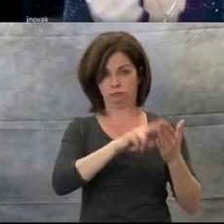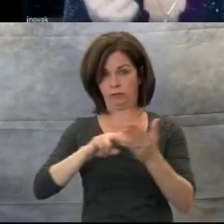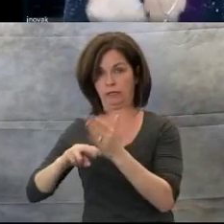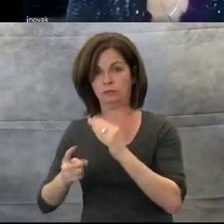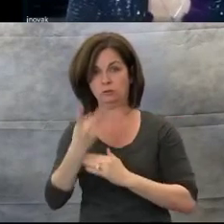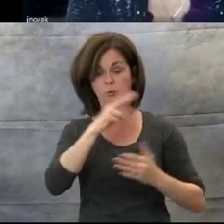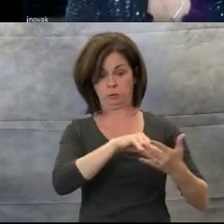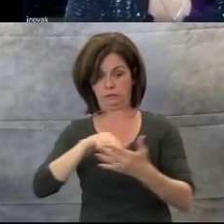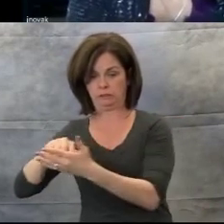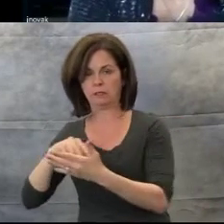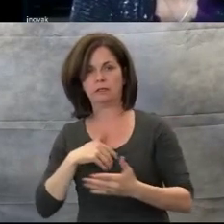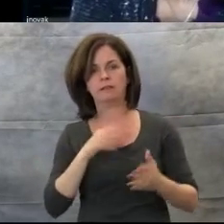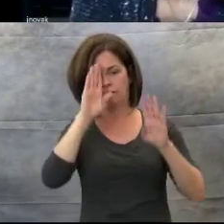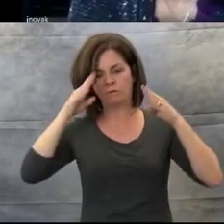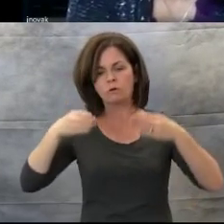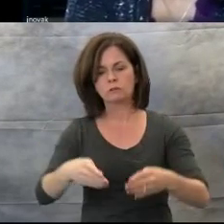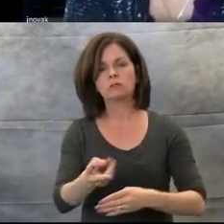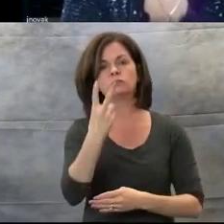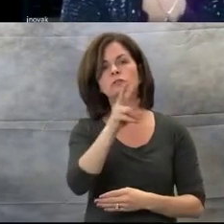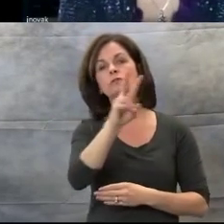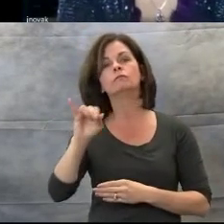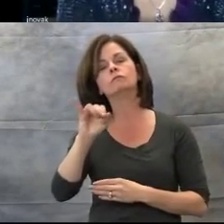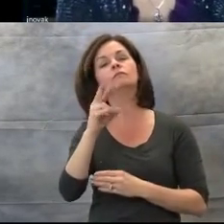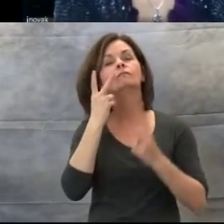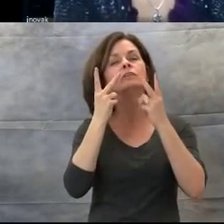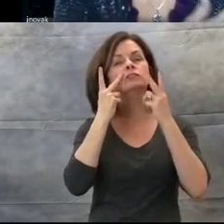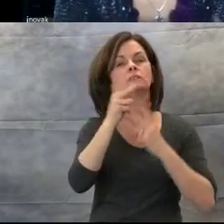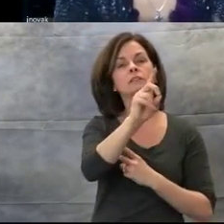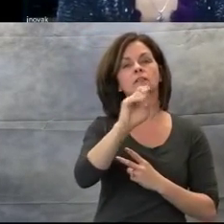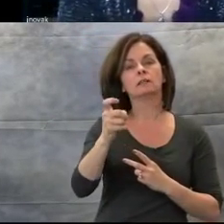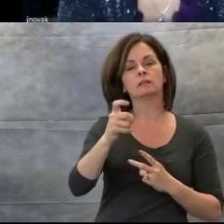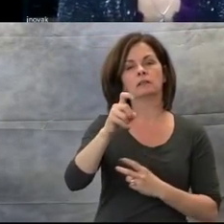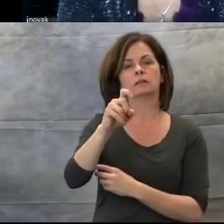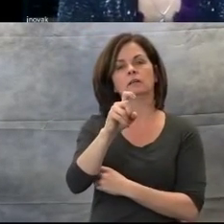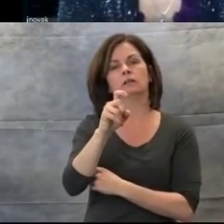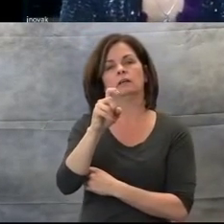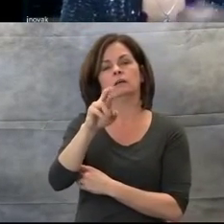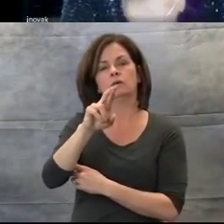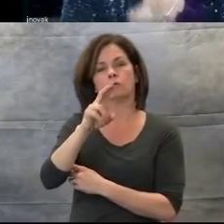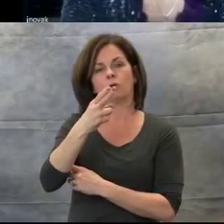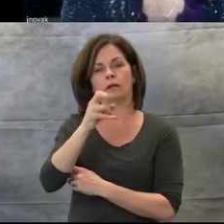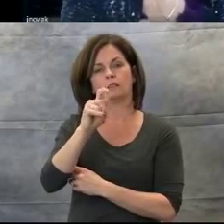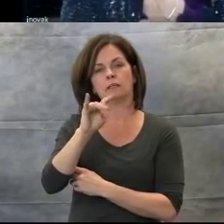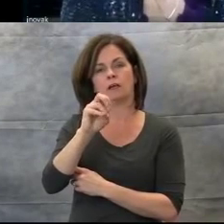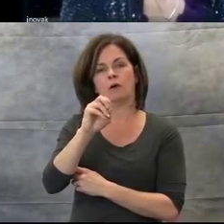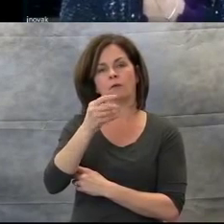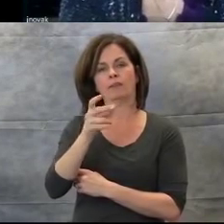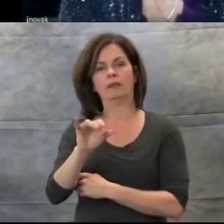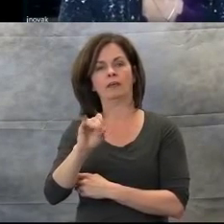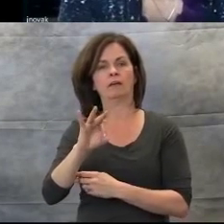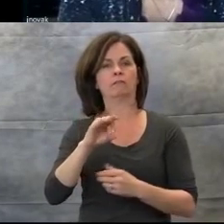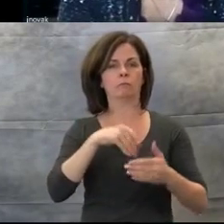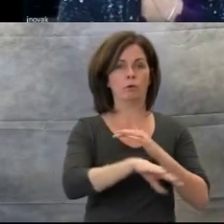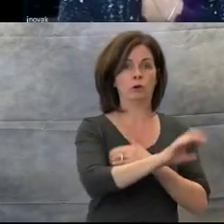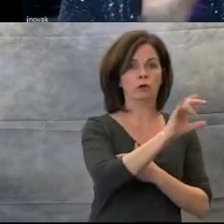One being Retinopathy of Prematurity. The second vision diagnosis is Septo-Optic Dysplasia.